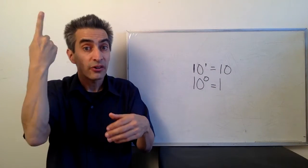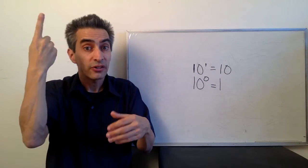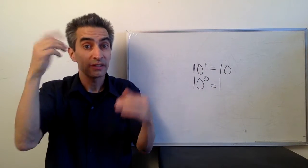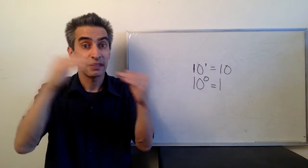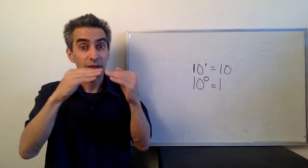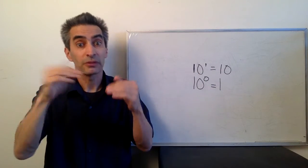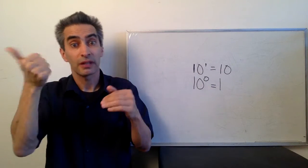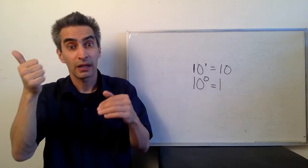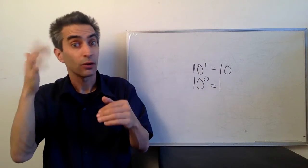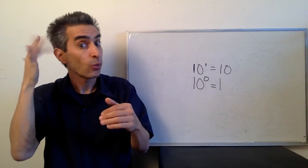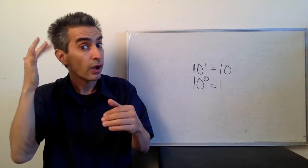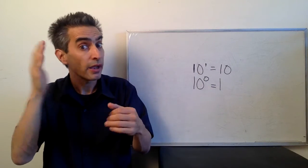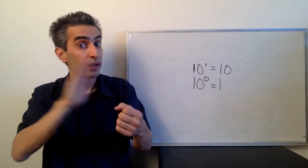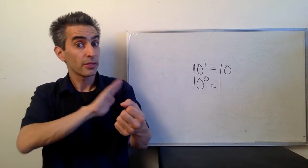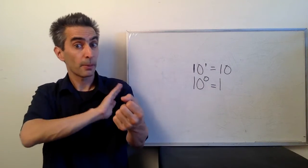10 to the first power equals 10.